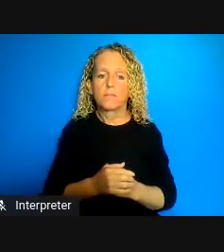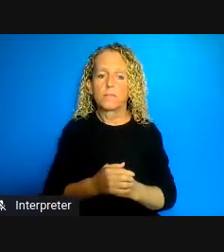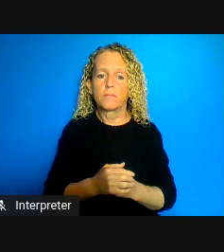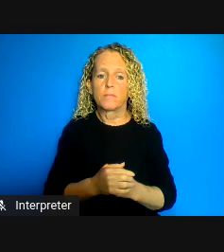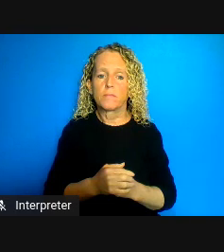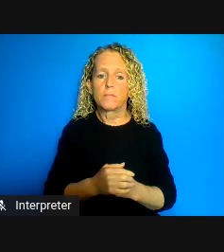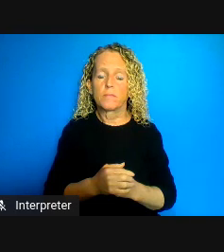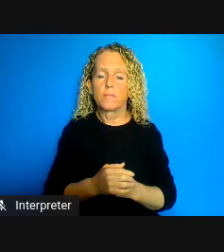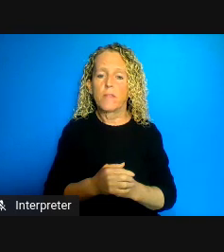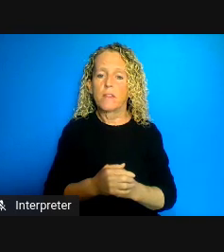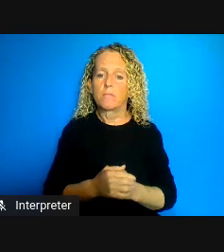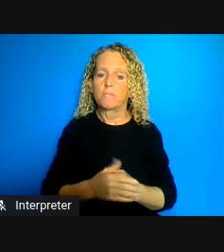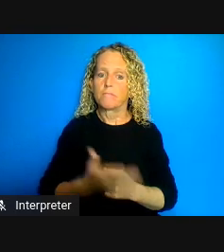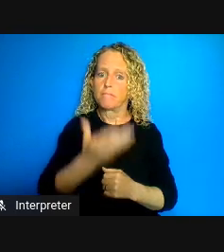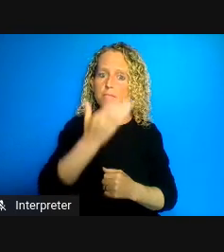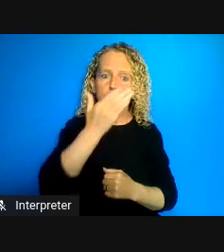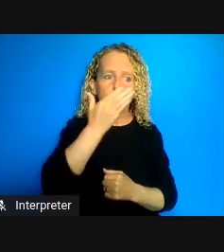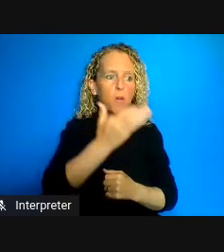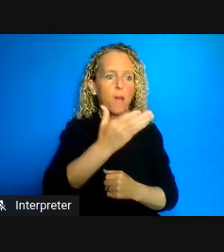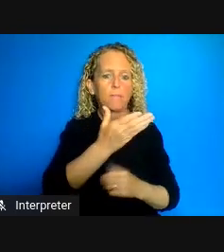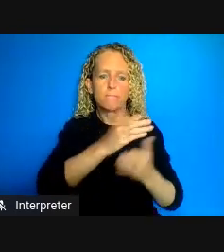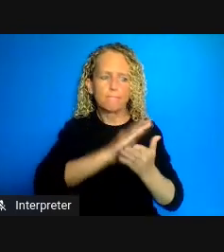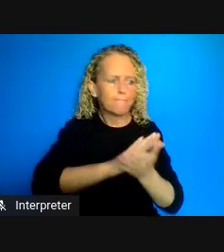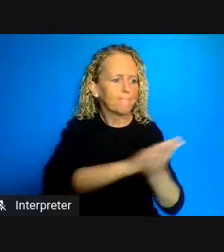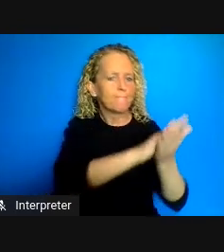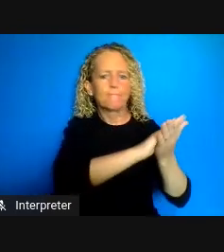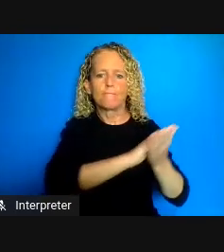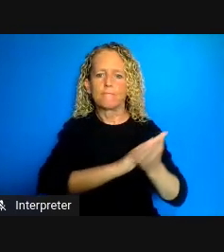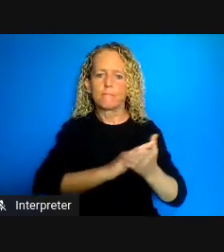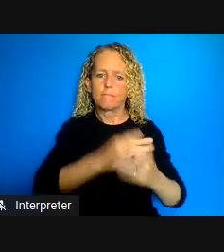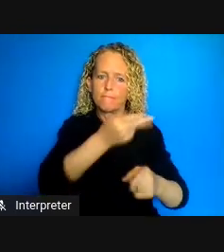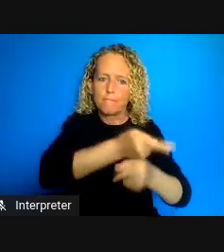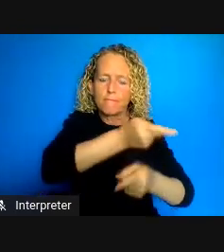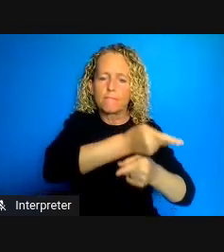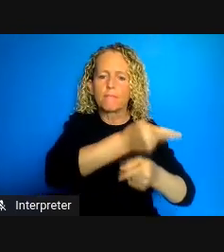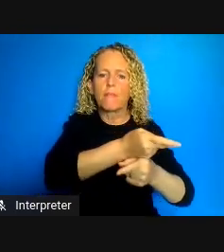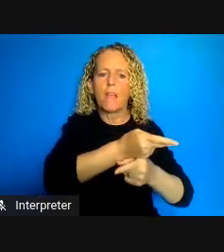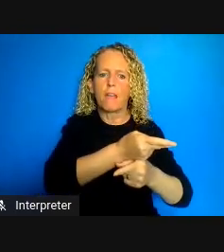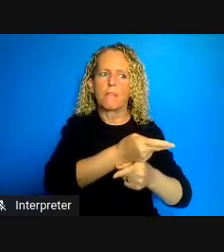the infection inside. Nova Scotia in particular has done really well. Nova